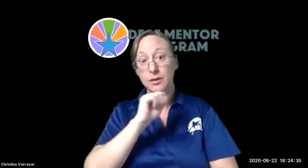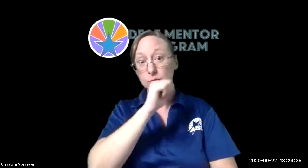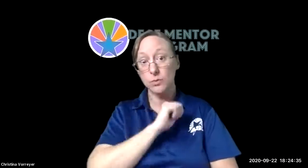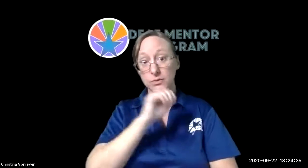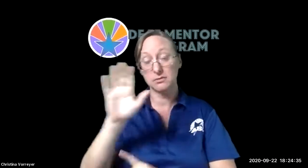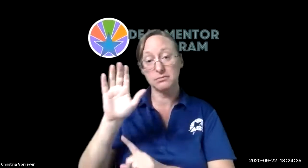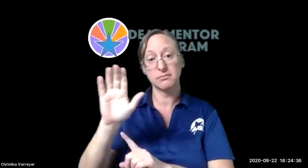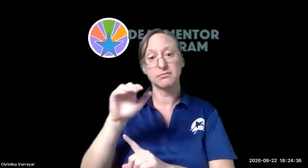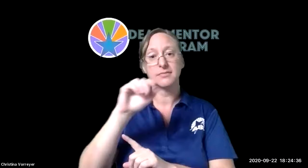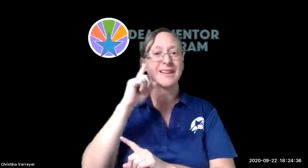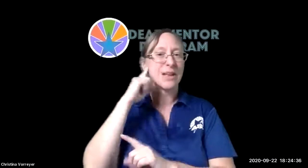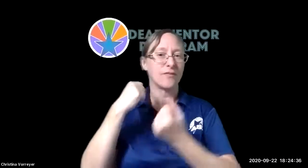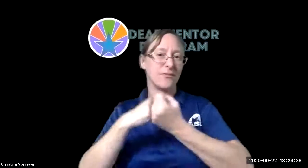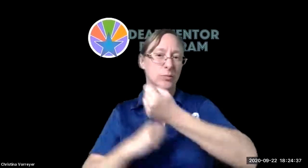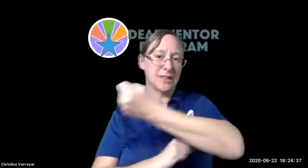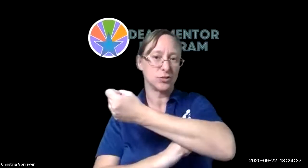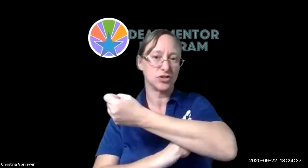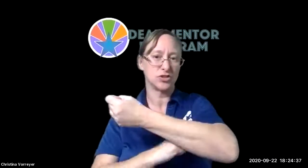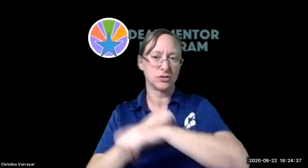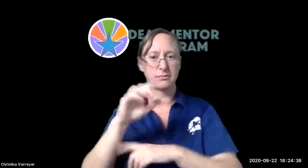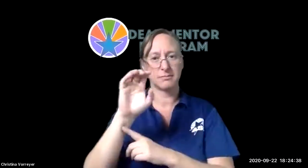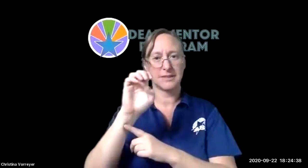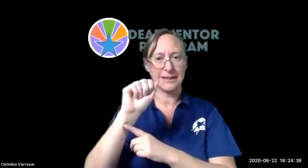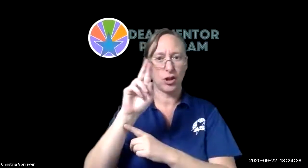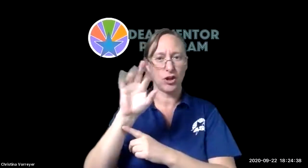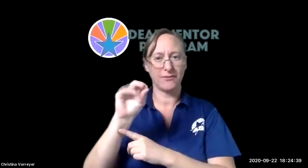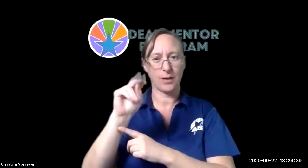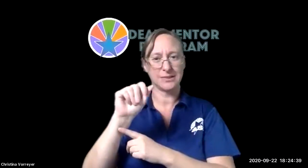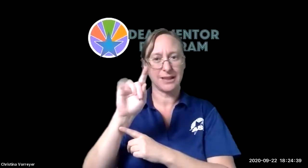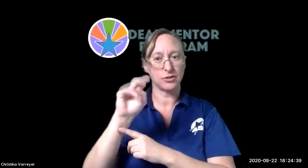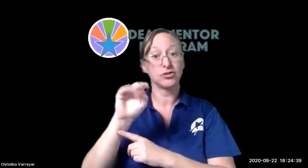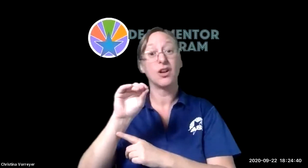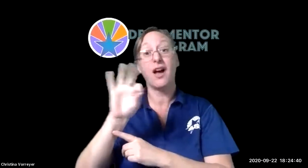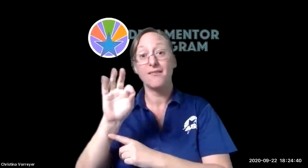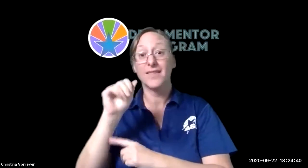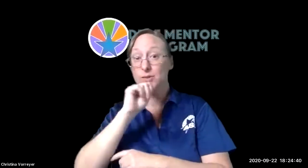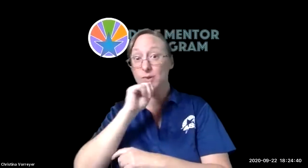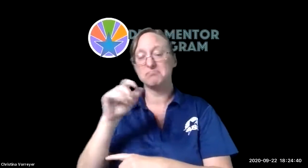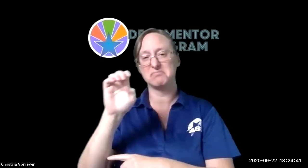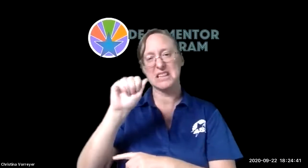partnership with the arizona